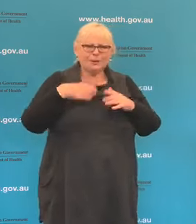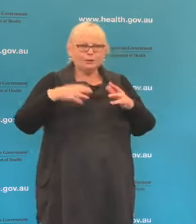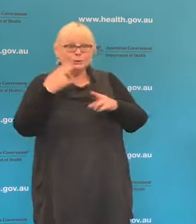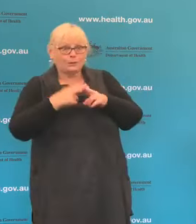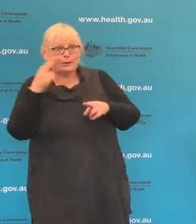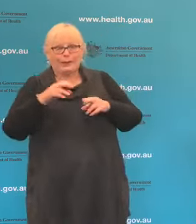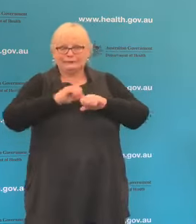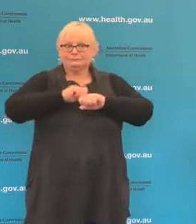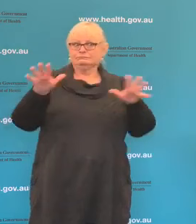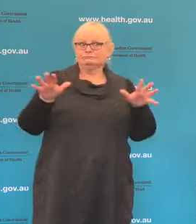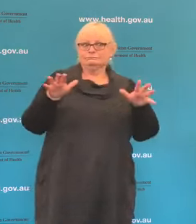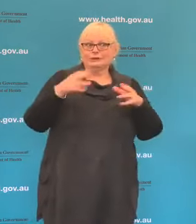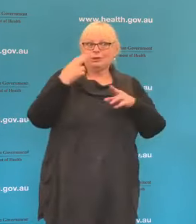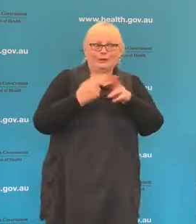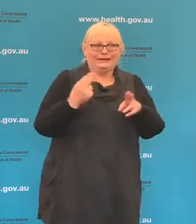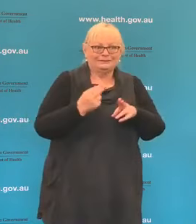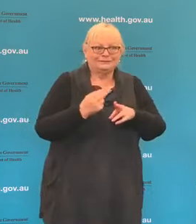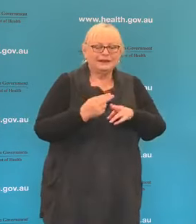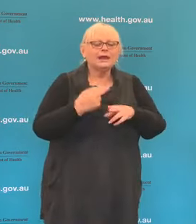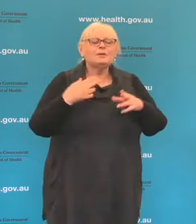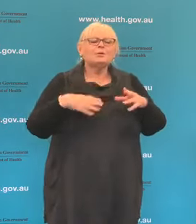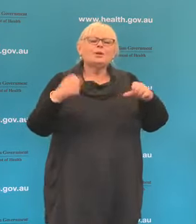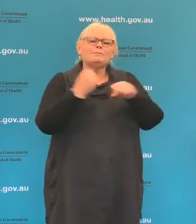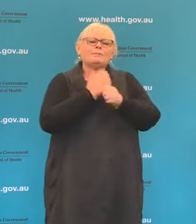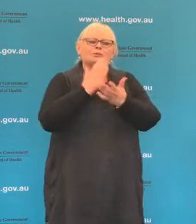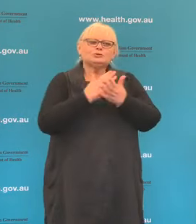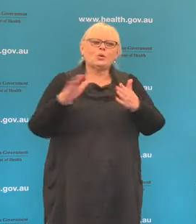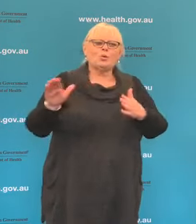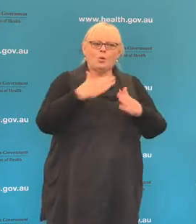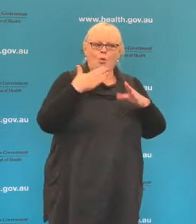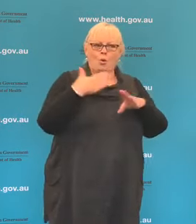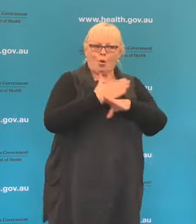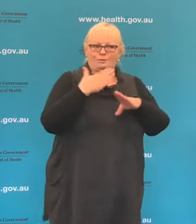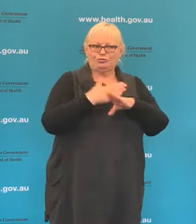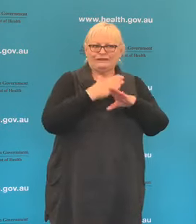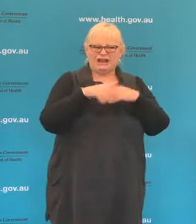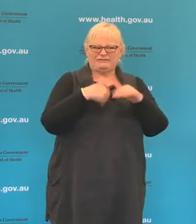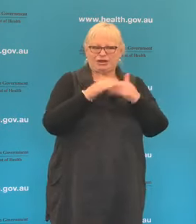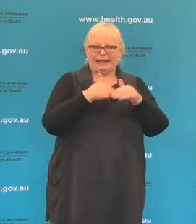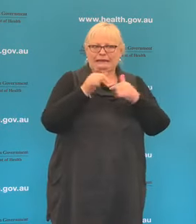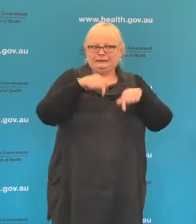the operations are going to work appropriately and safely, but also to